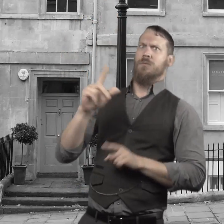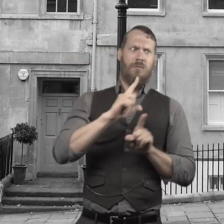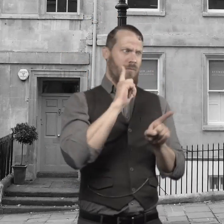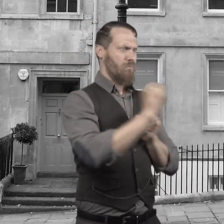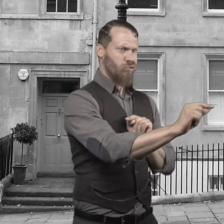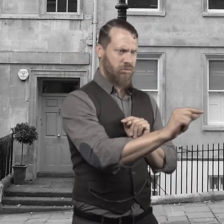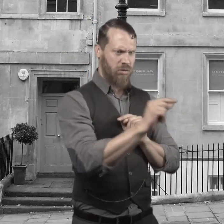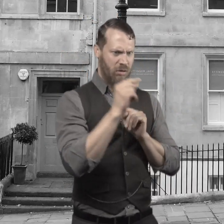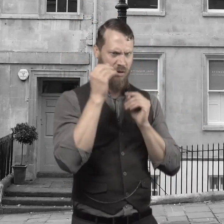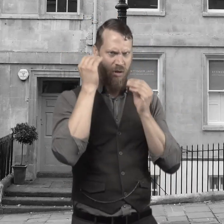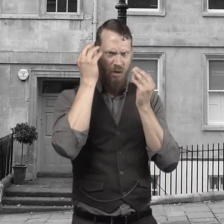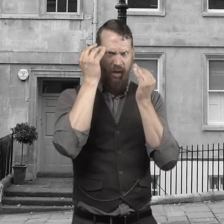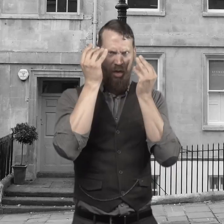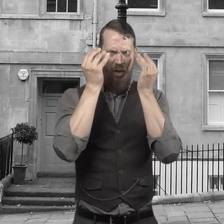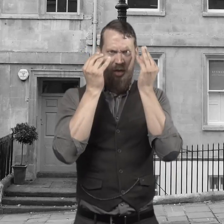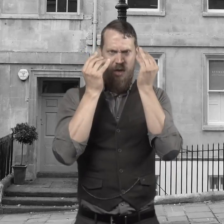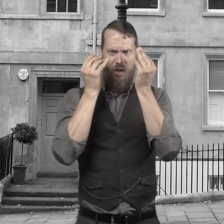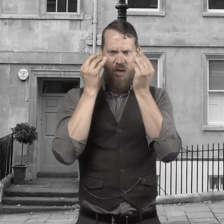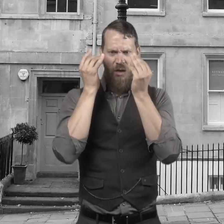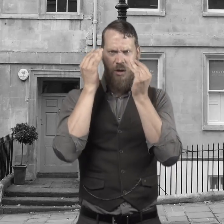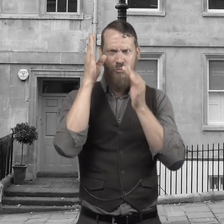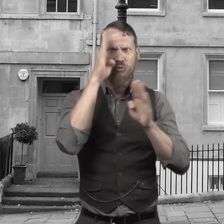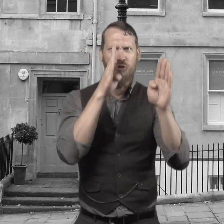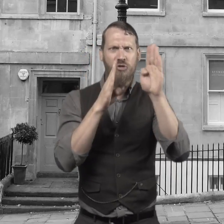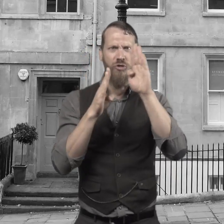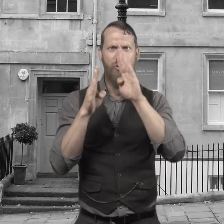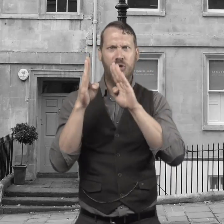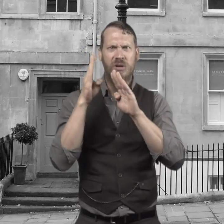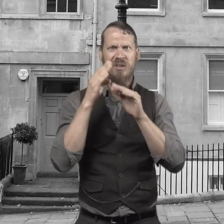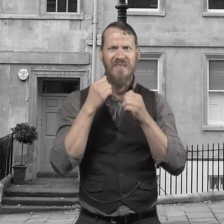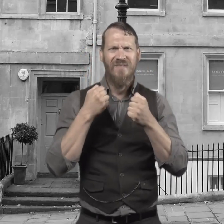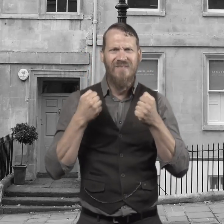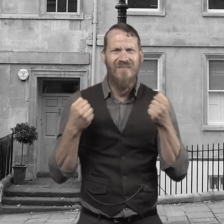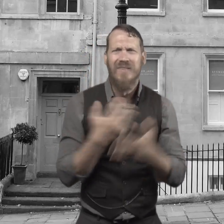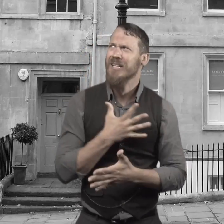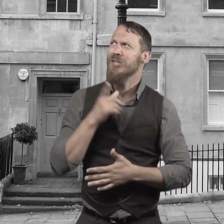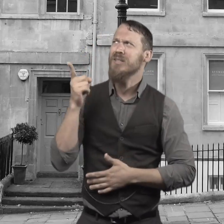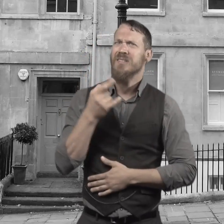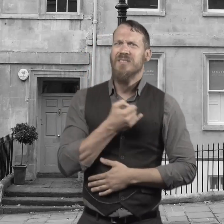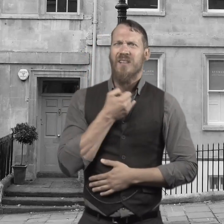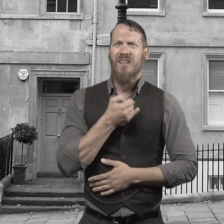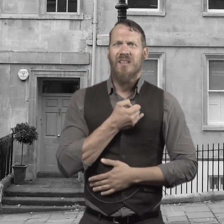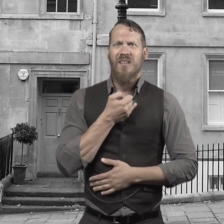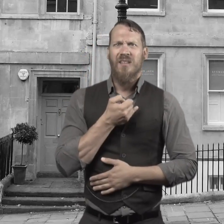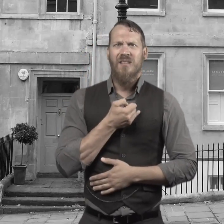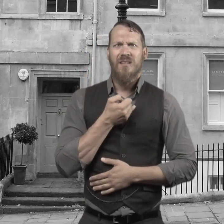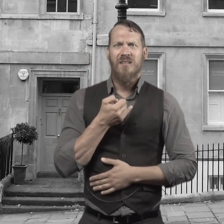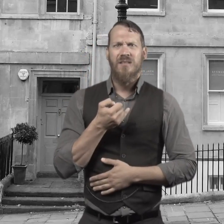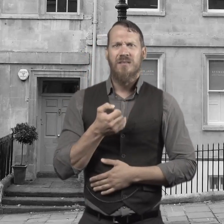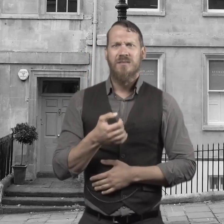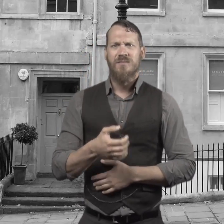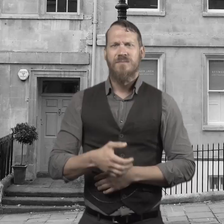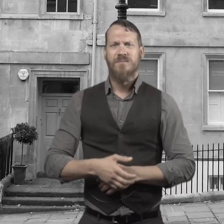Mr. Utterson and Mr. Enfield run away, worried about Doctor Jekyll.